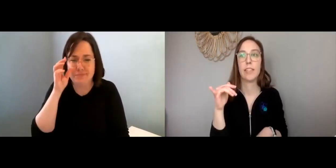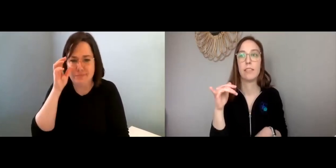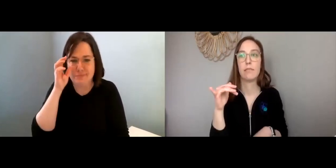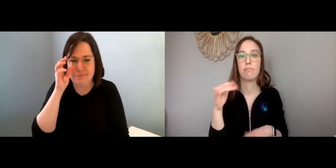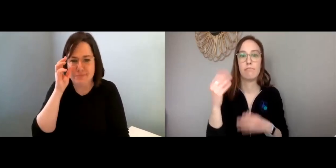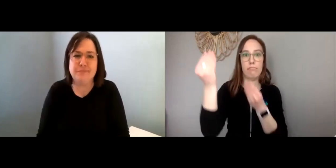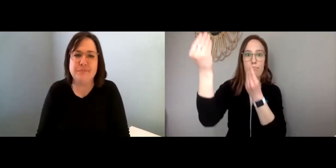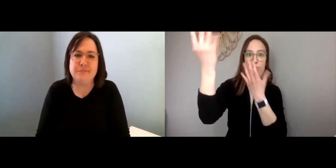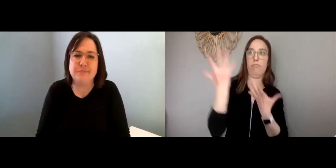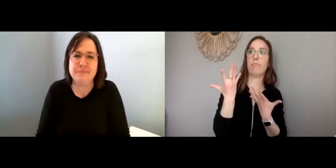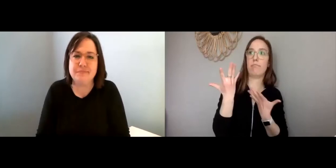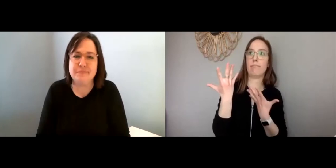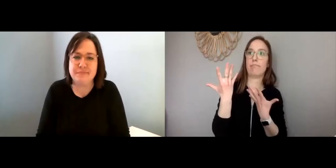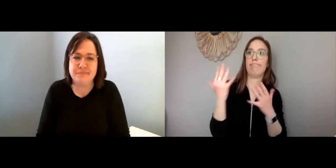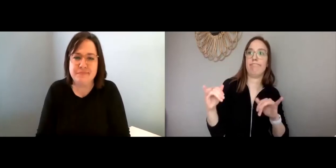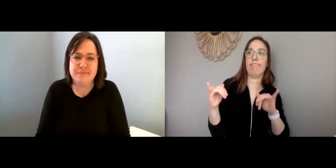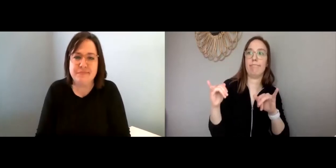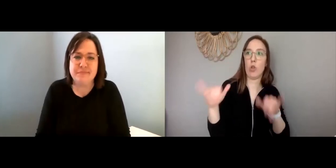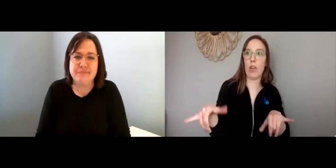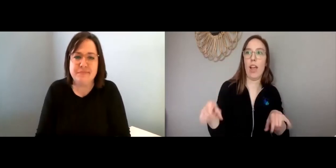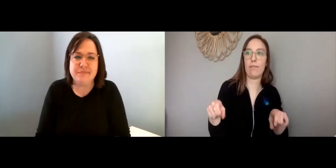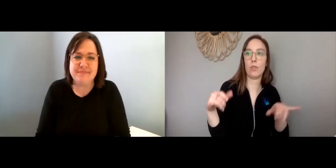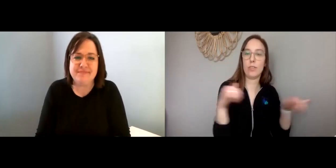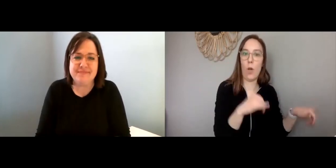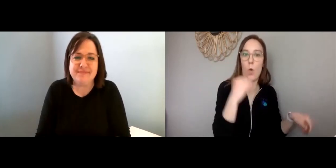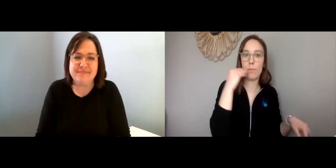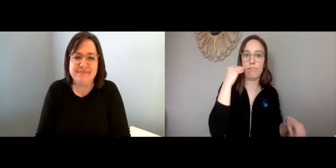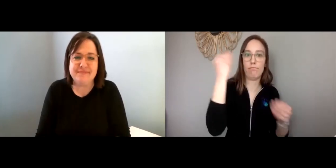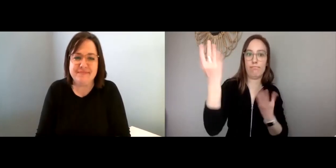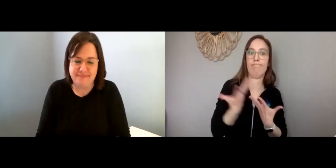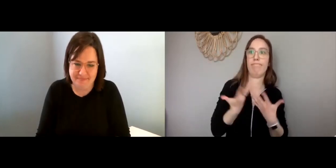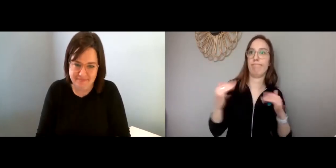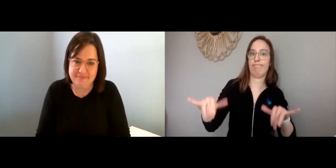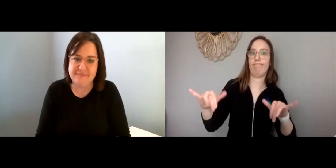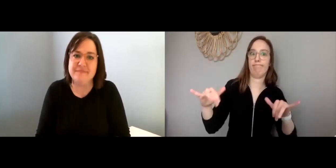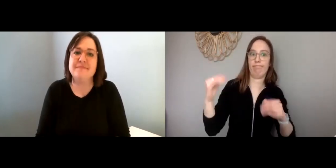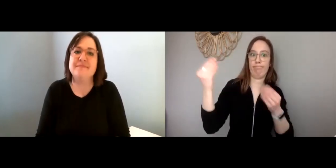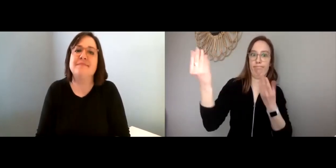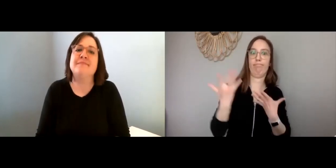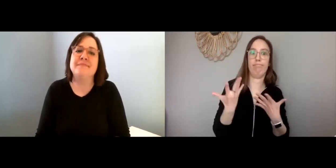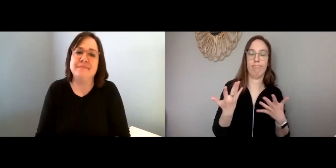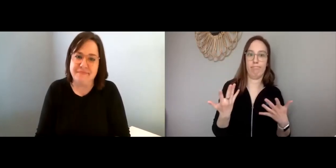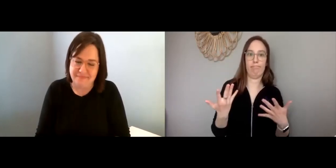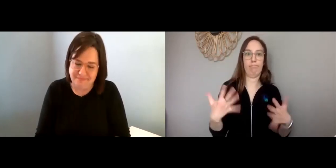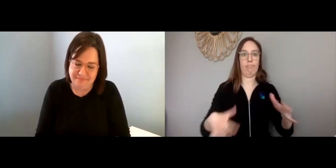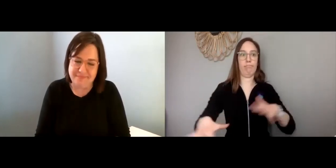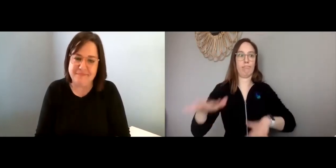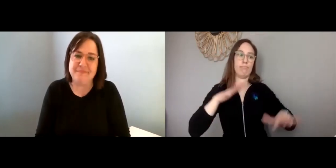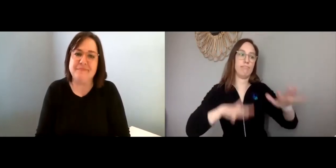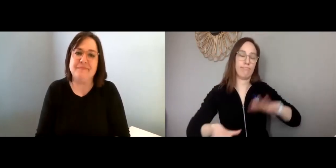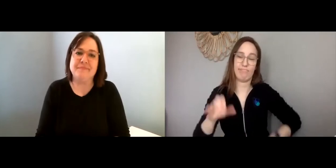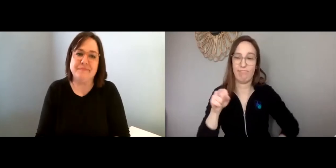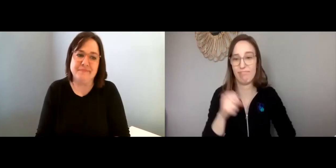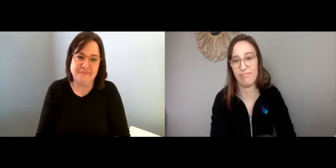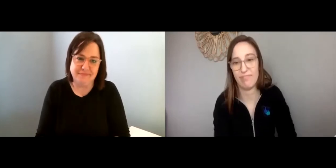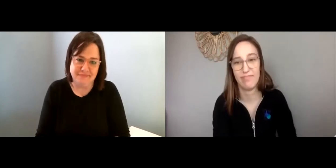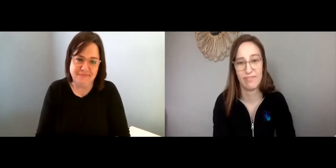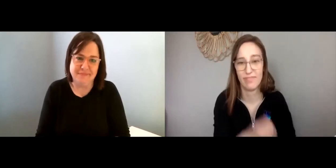Maggie: Yeah, right. Especially when we’re being told that we have to stay home. You know?That’s really discombobulating.